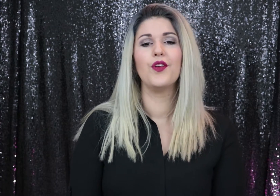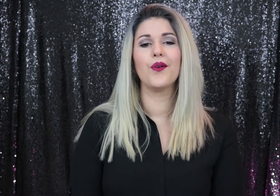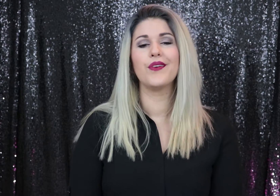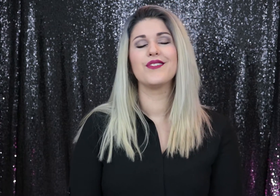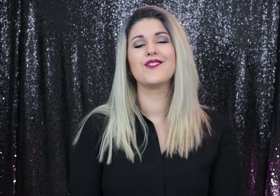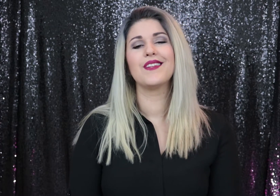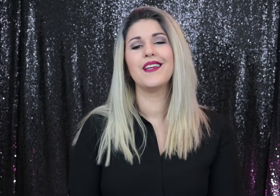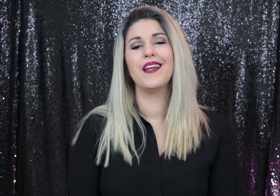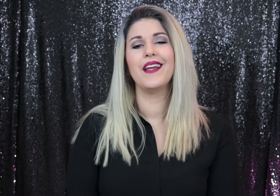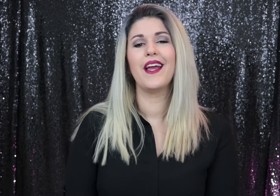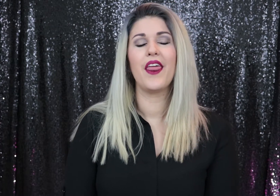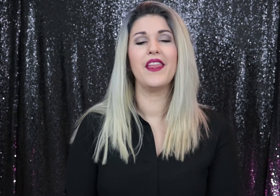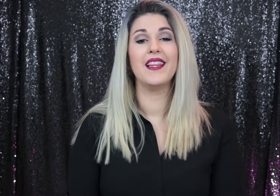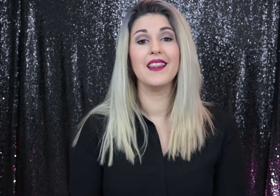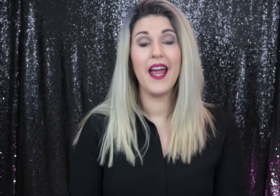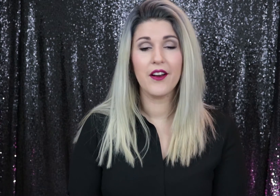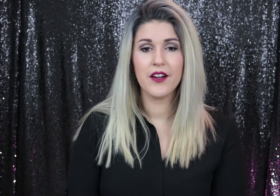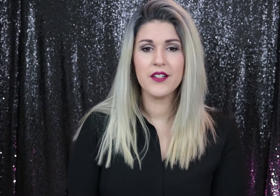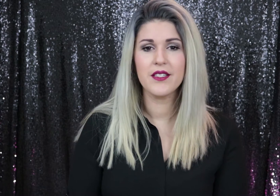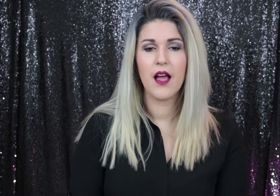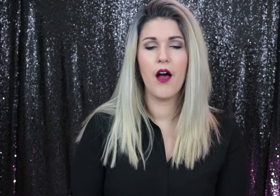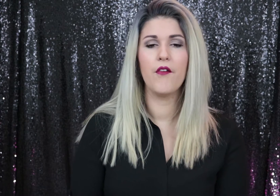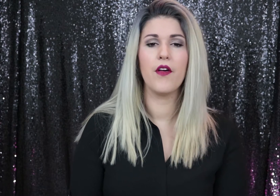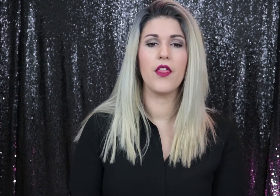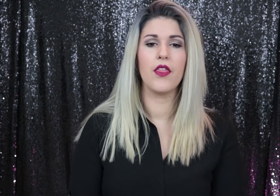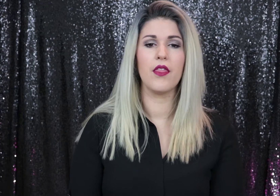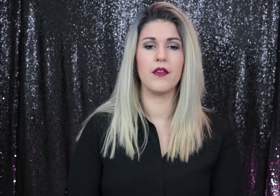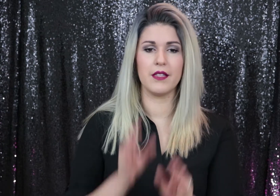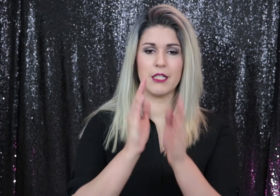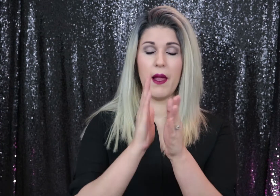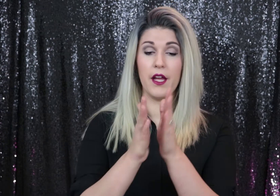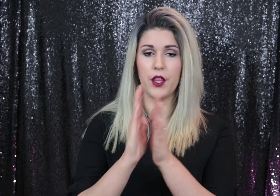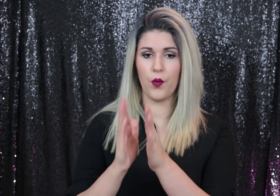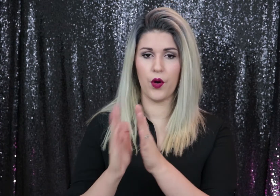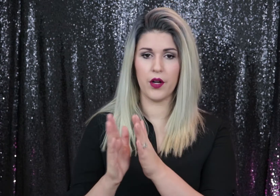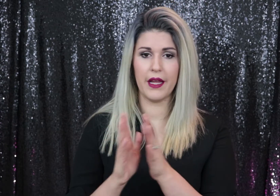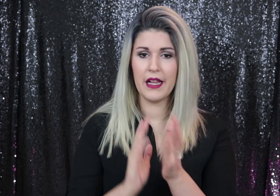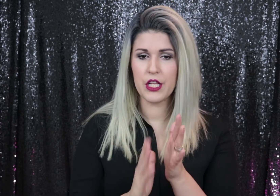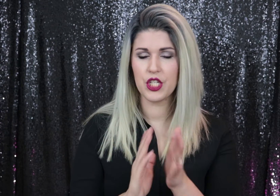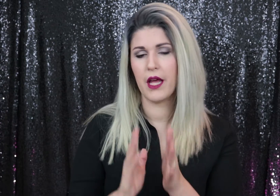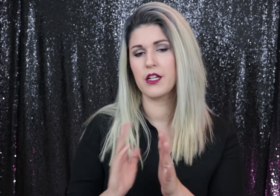You're going to see the letters of spelling the word, the English letters,